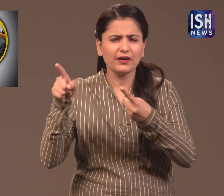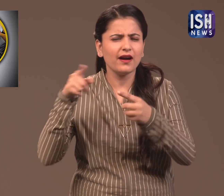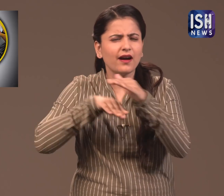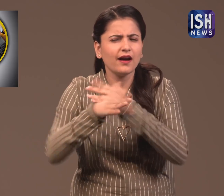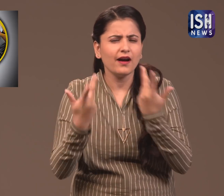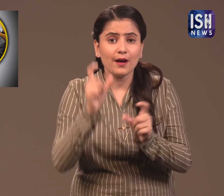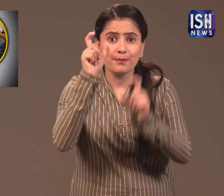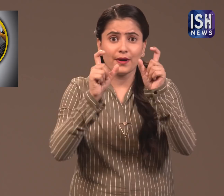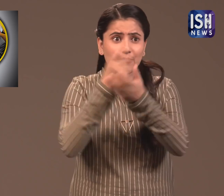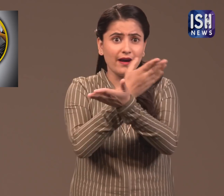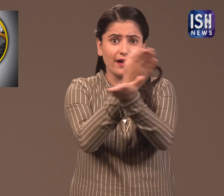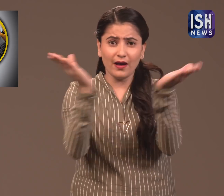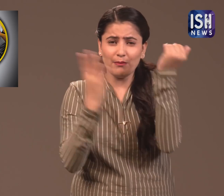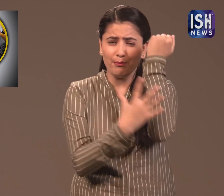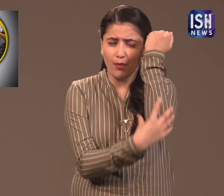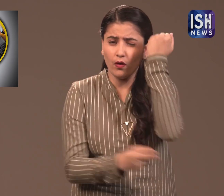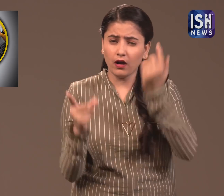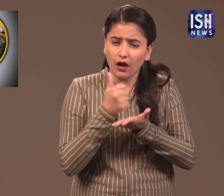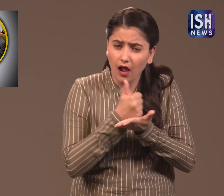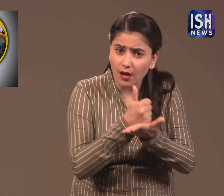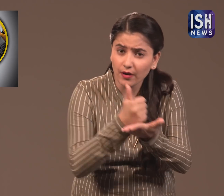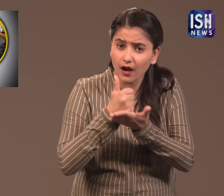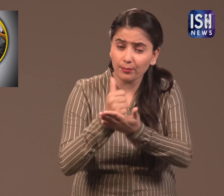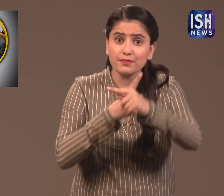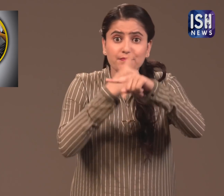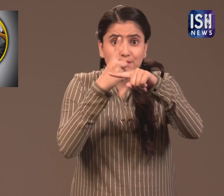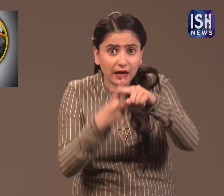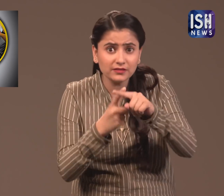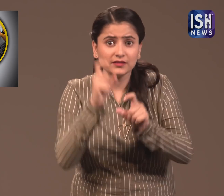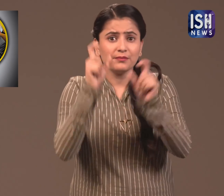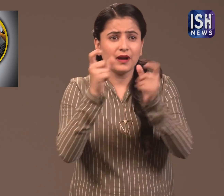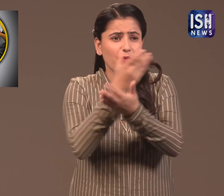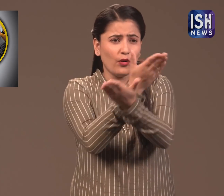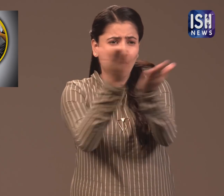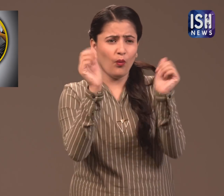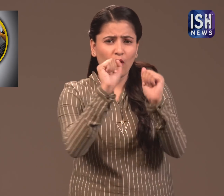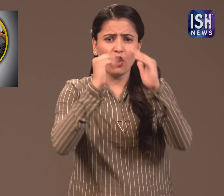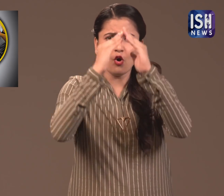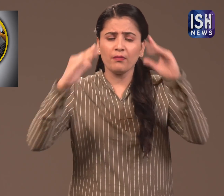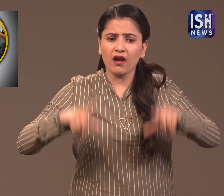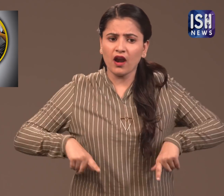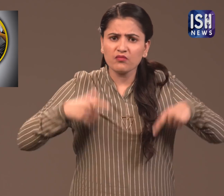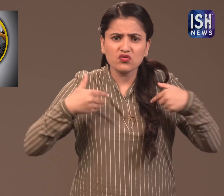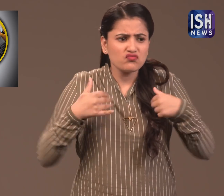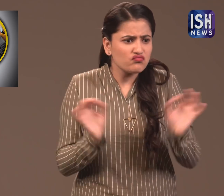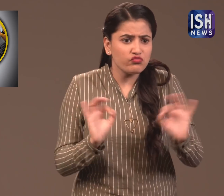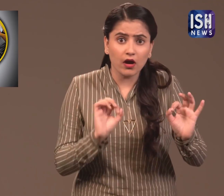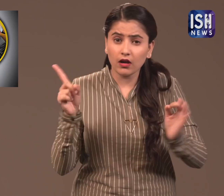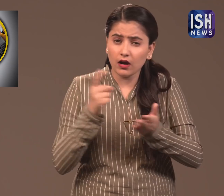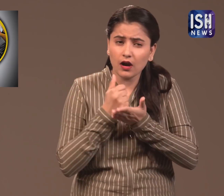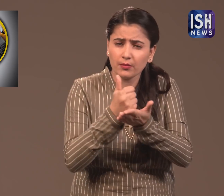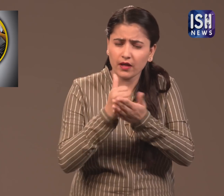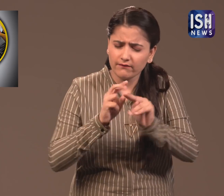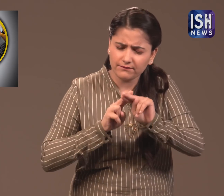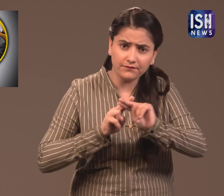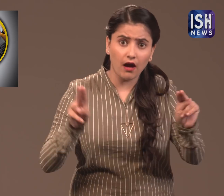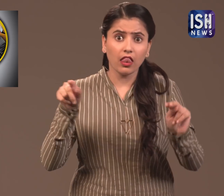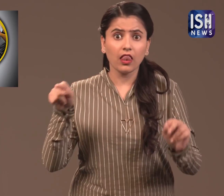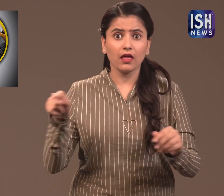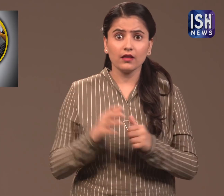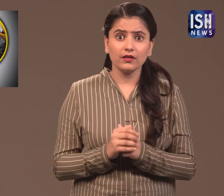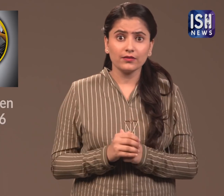helps the poor and also helps the homeless people.